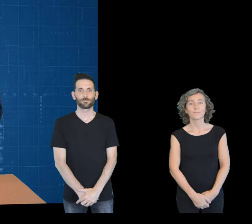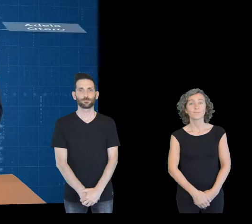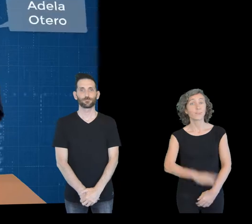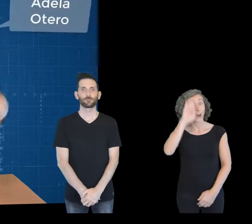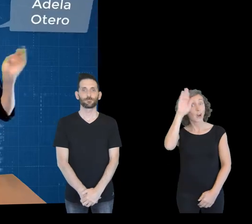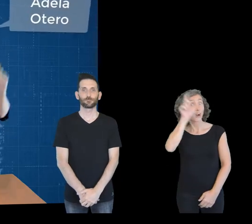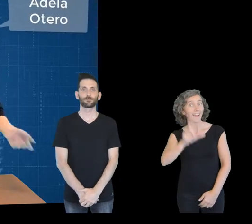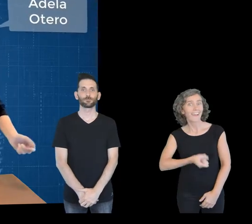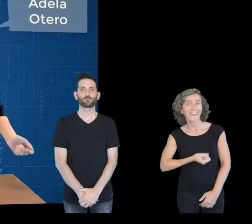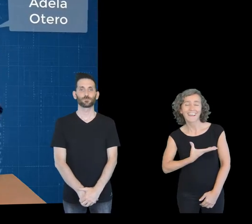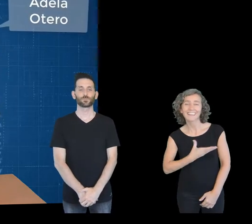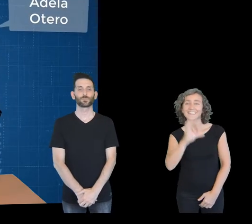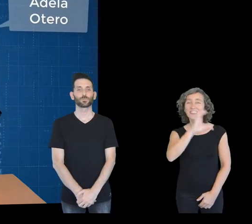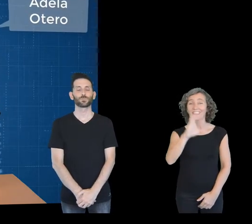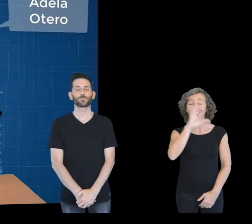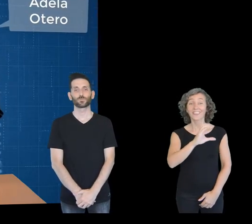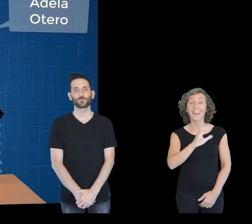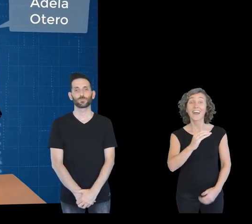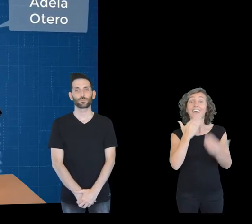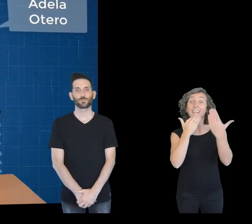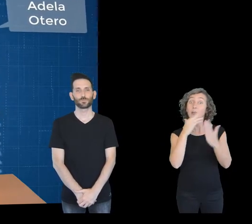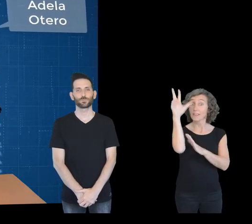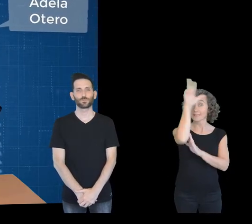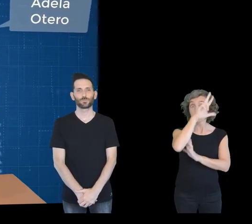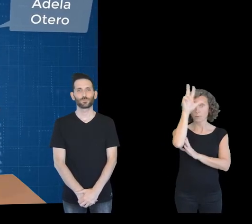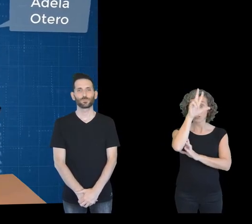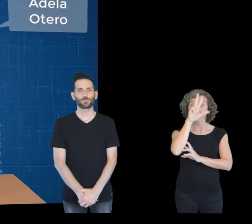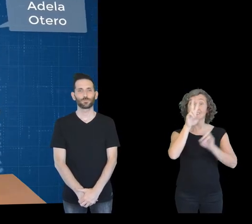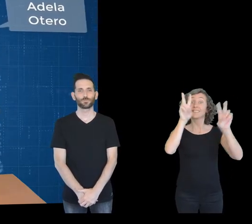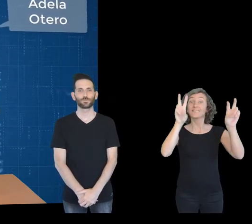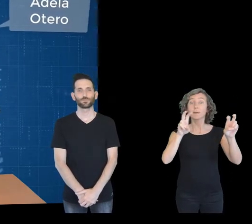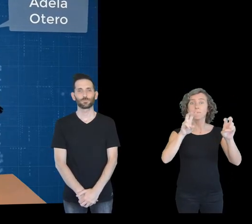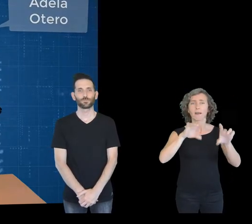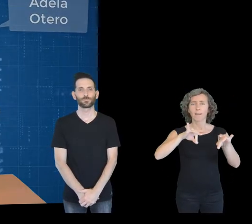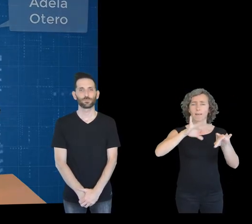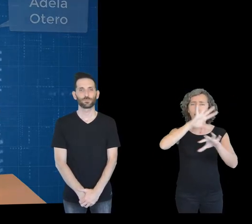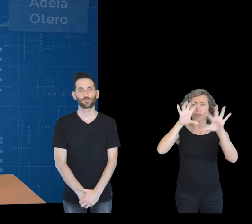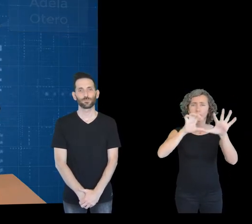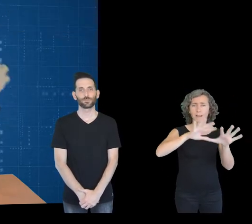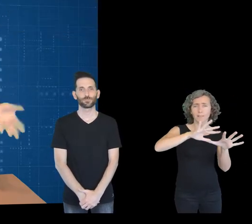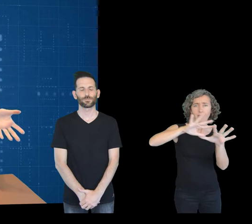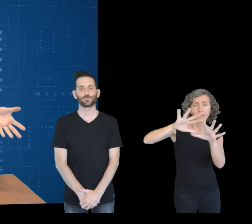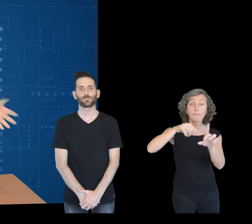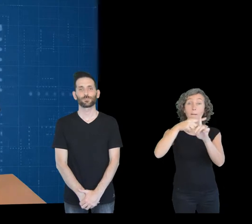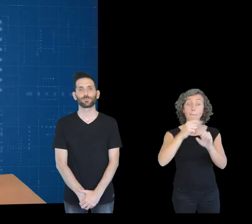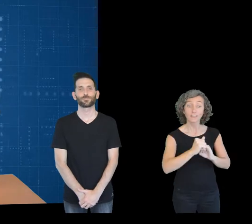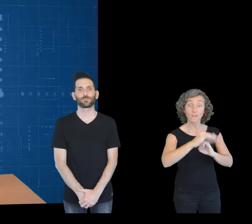Hello Science people! Thanks to the hypothesis of the Continental Drift and expansion of the ocean floor,